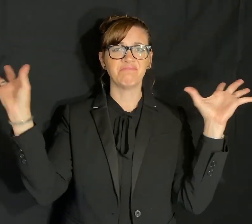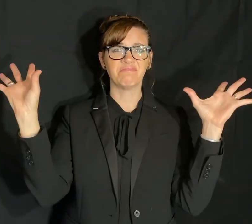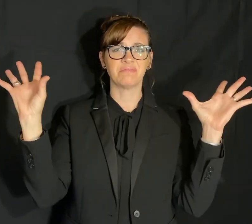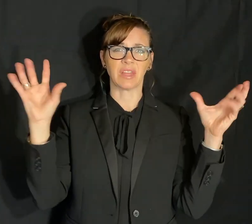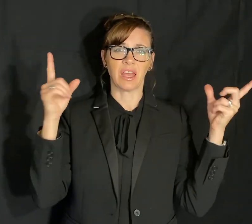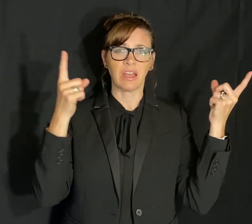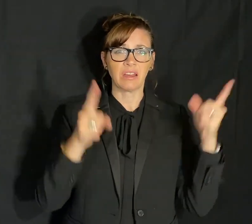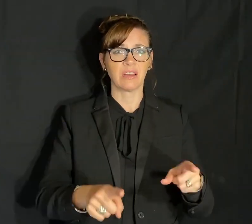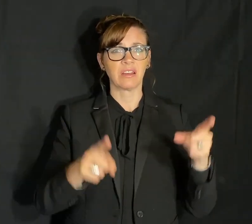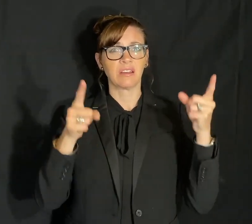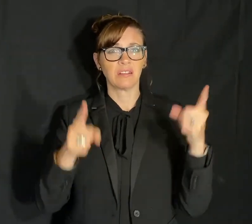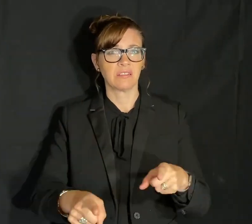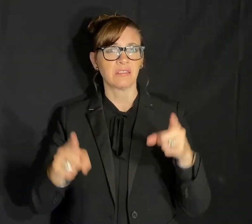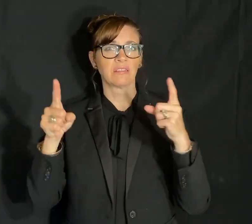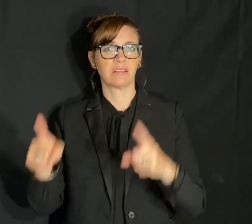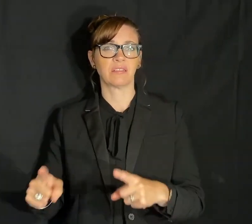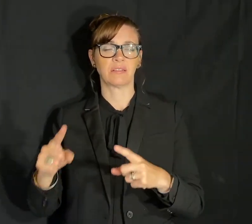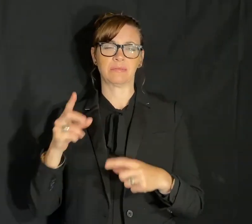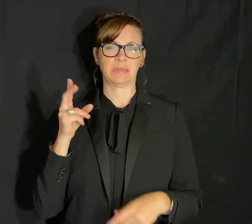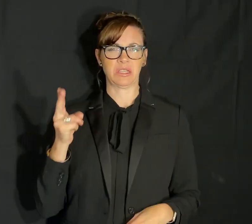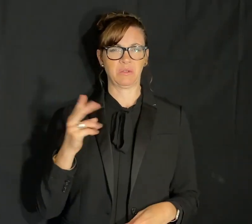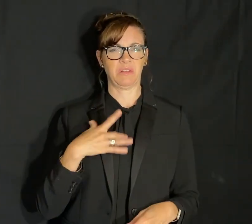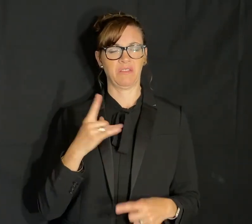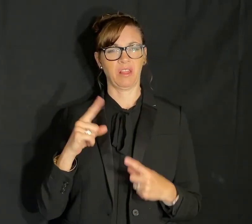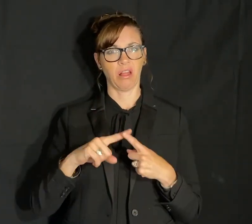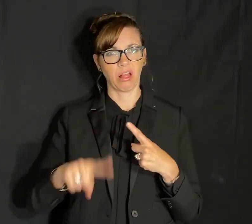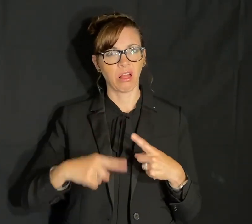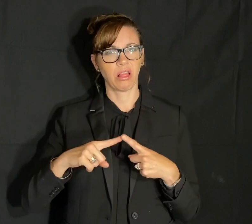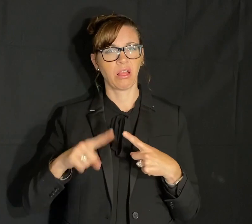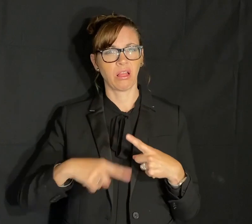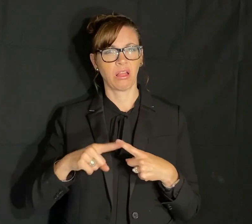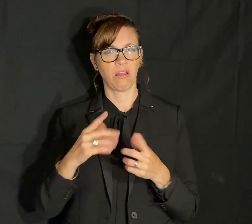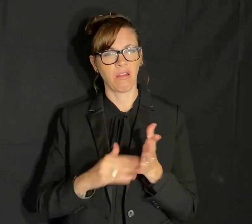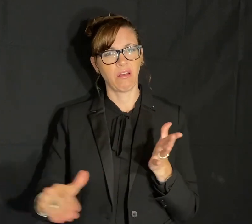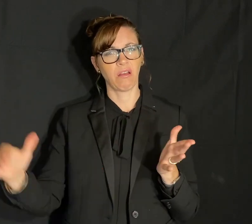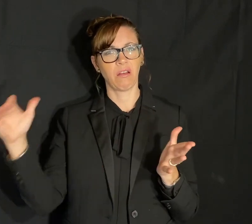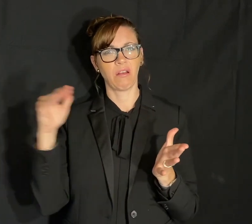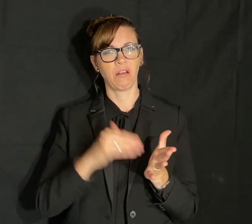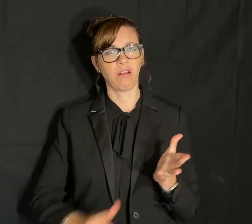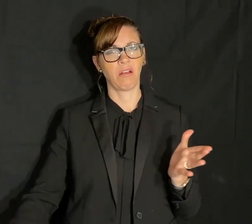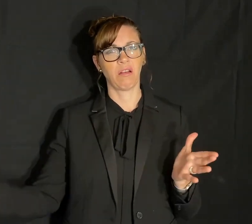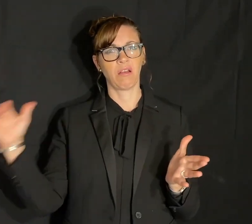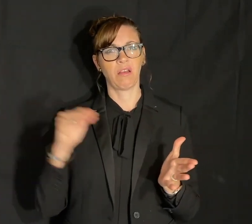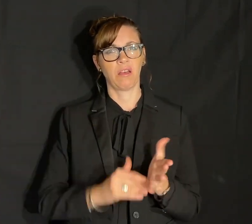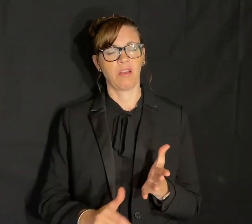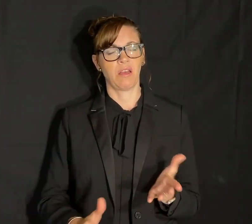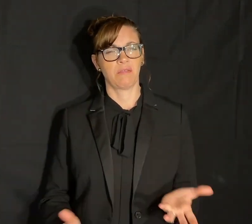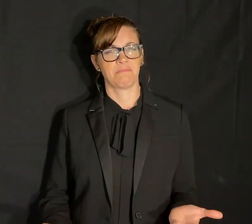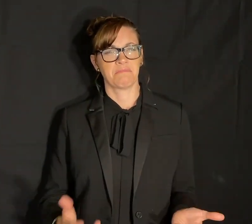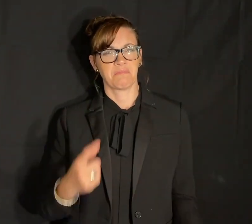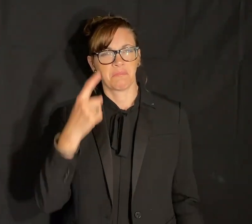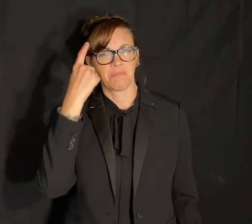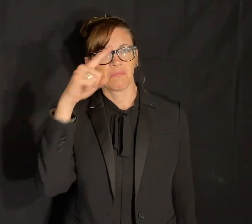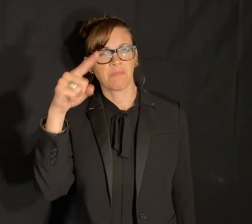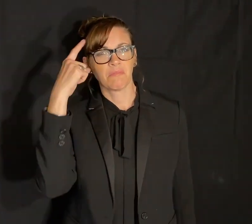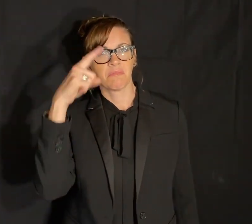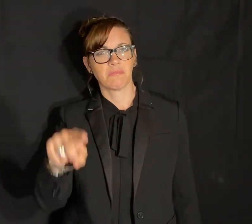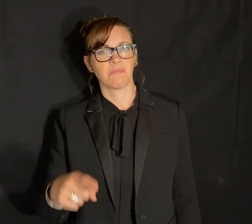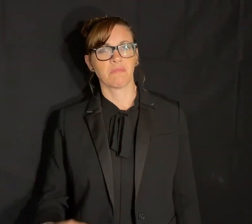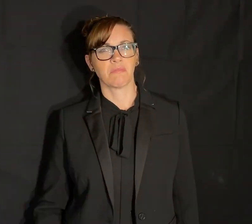, unearthing years of egregious pain, and leaving us feeling overcome with sorrow.